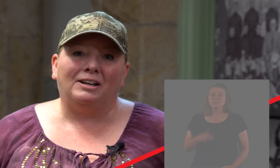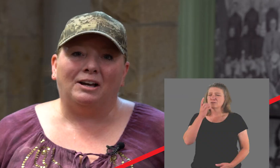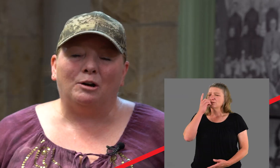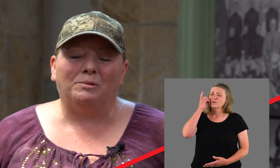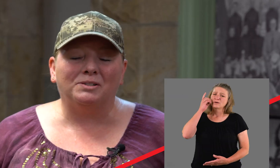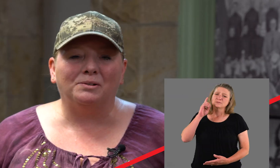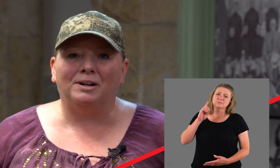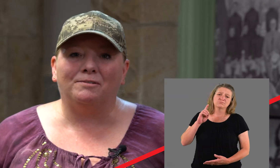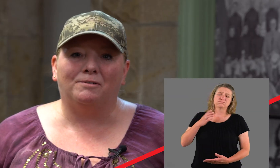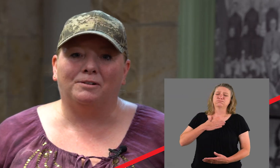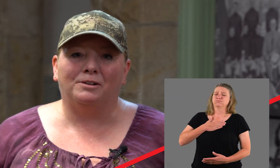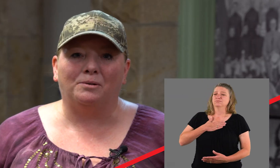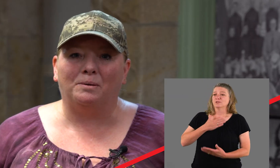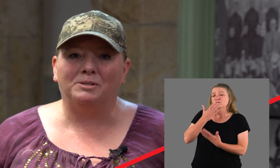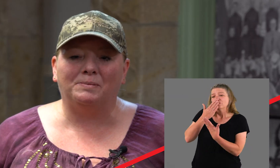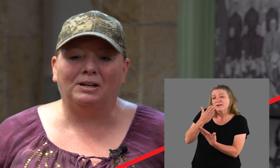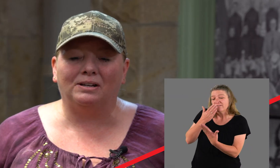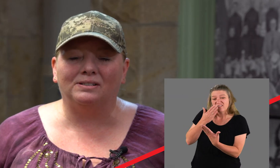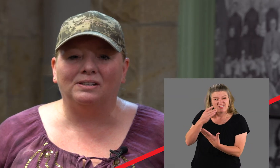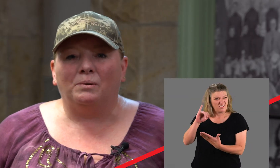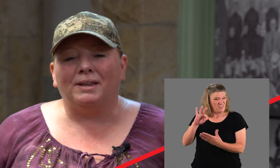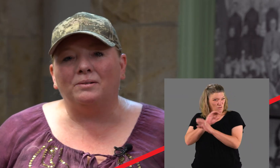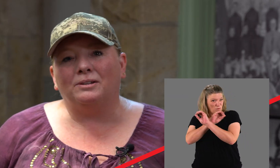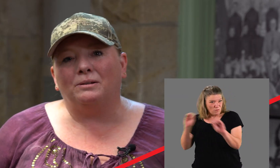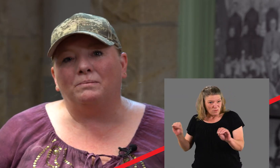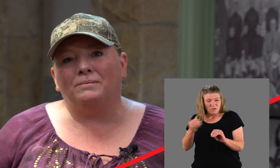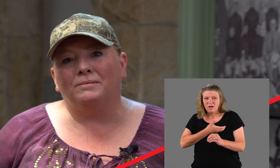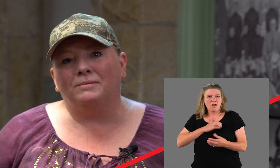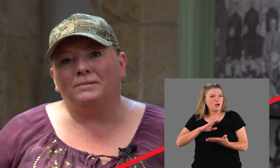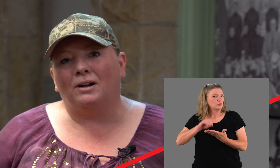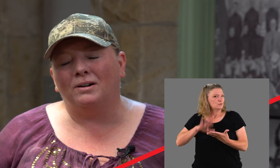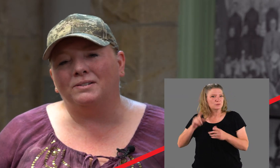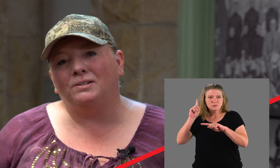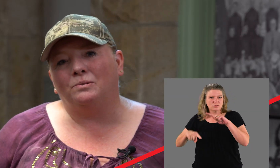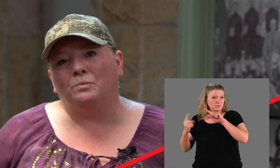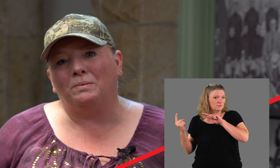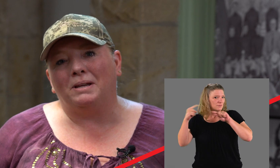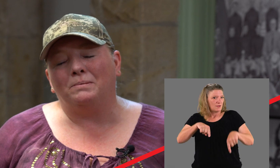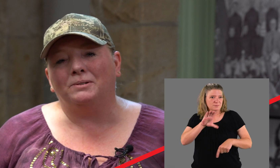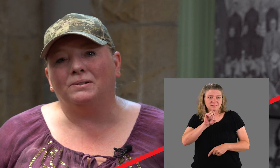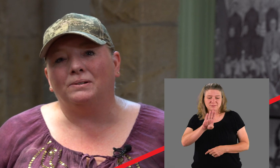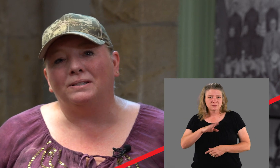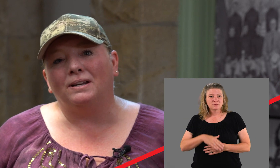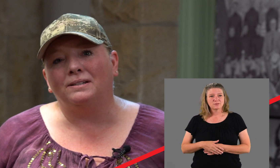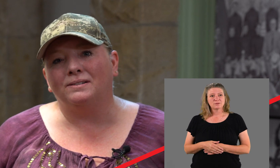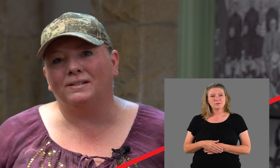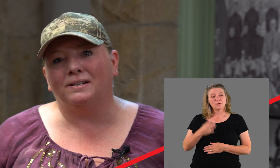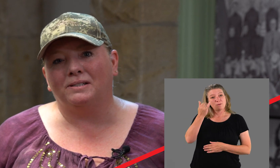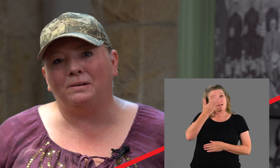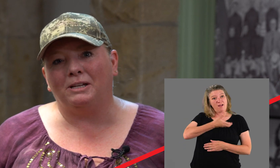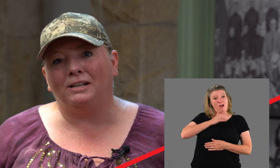We're so grateful for the dorms because without them, our student wouldn't be able to attend CSDB,